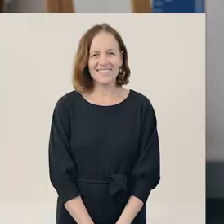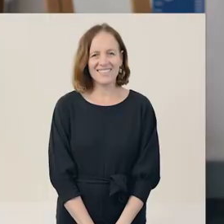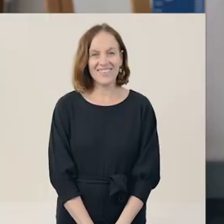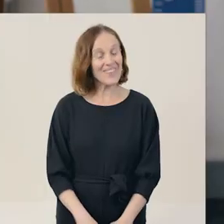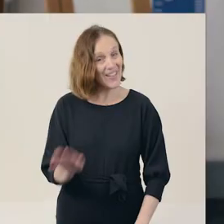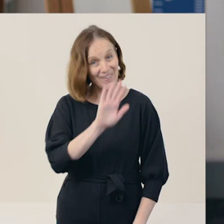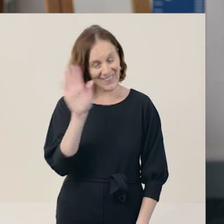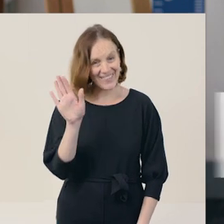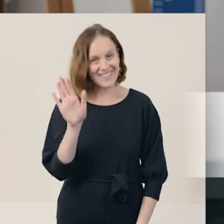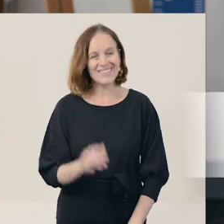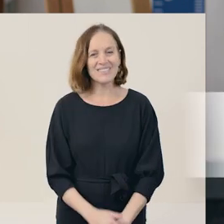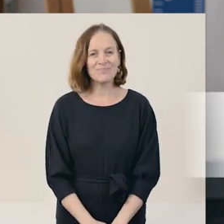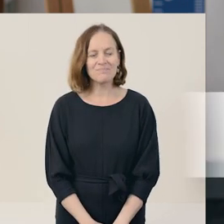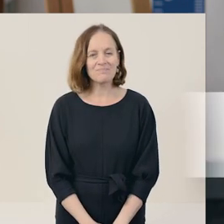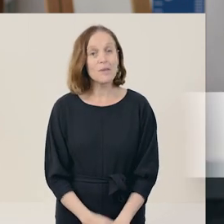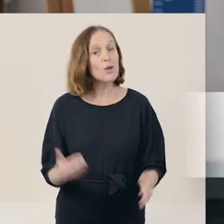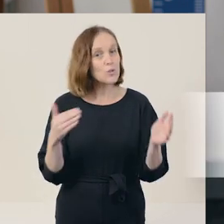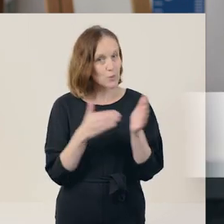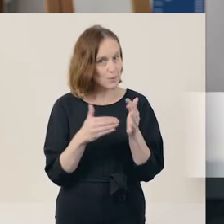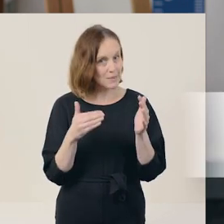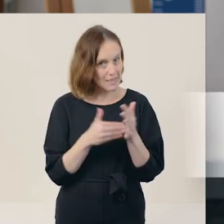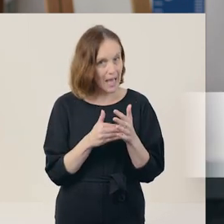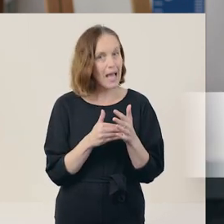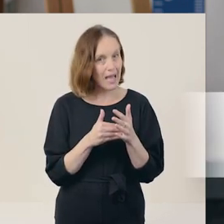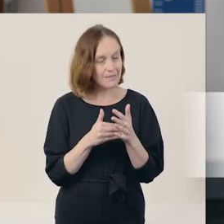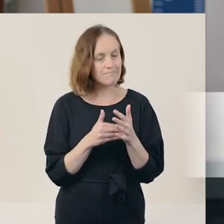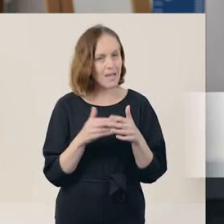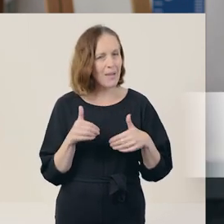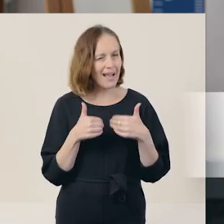Hello. Today, I'm going to give you a few tips,